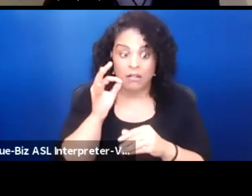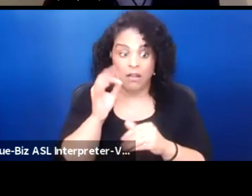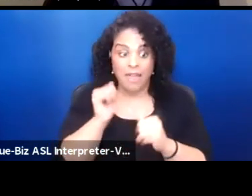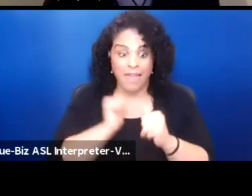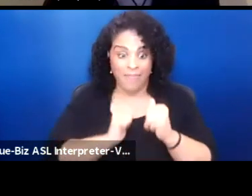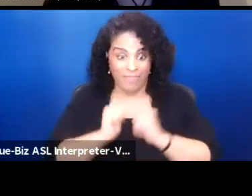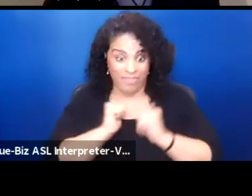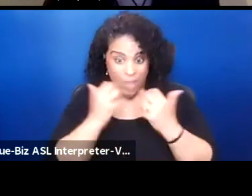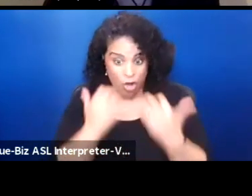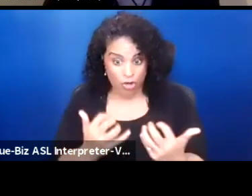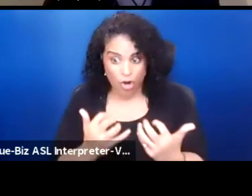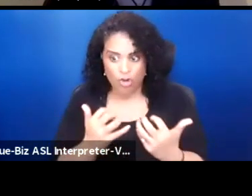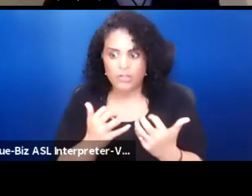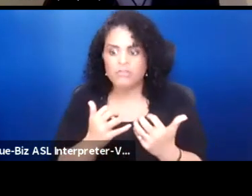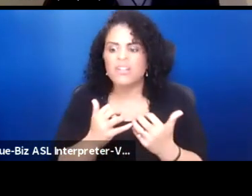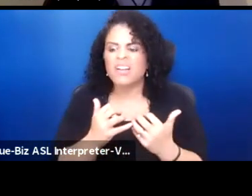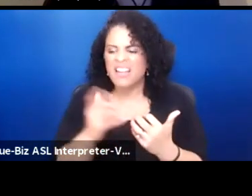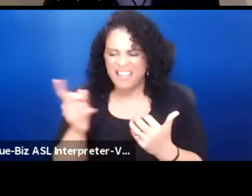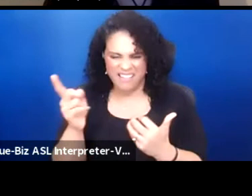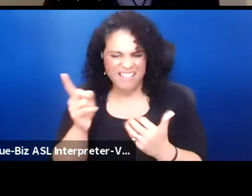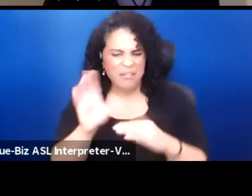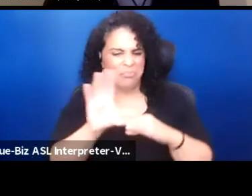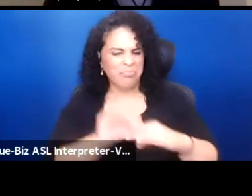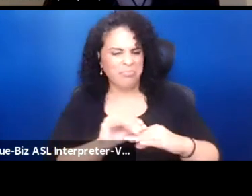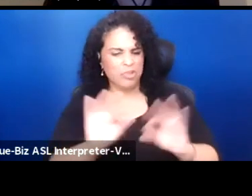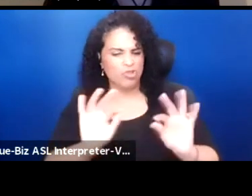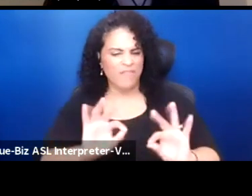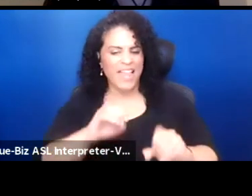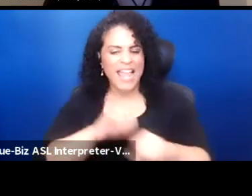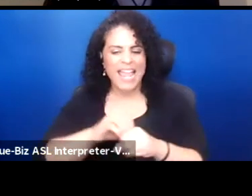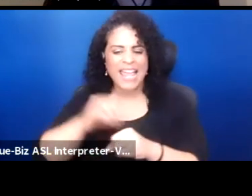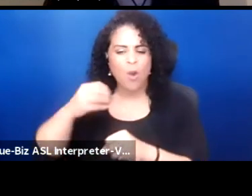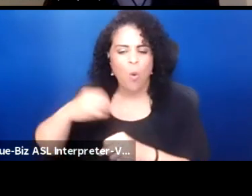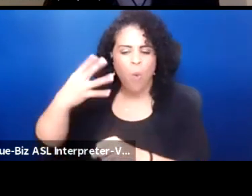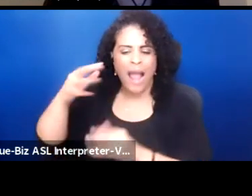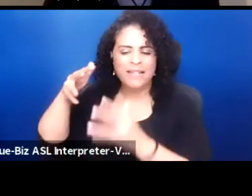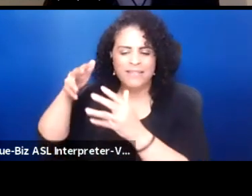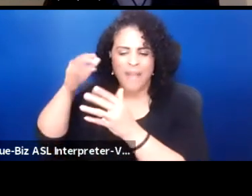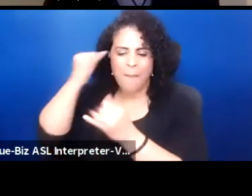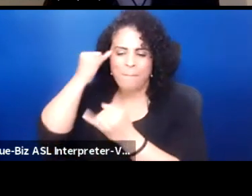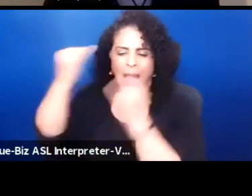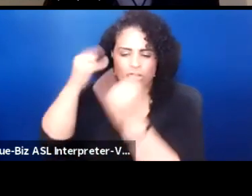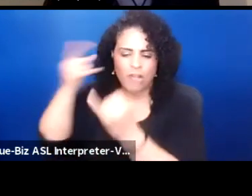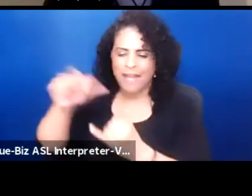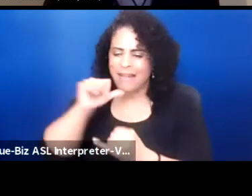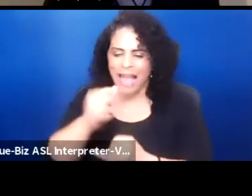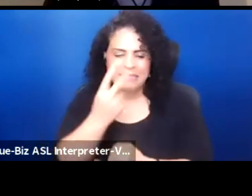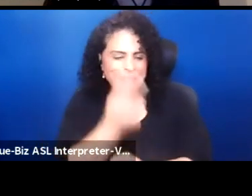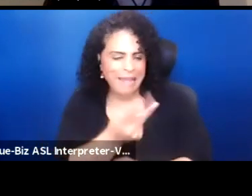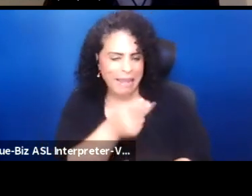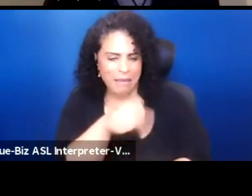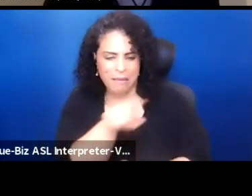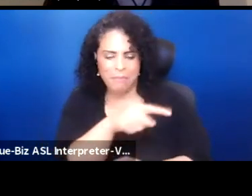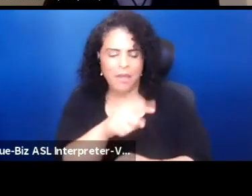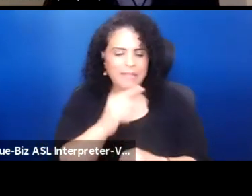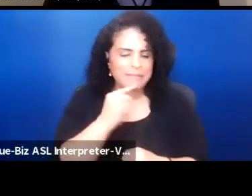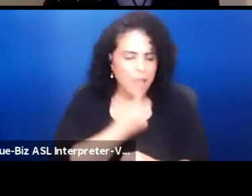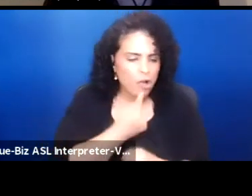is trivialized in the white imagination and it's not seen as real theater or serious theater or whatever theater,